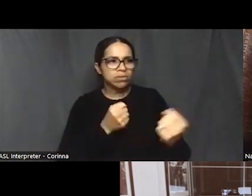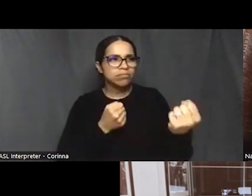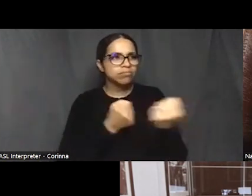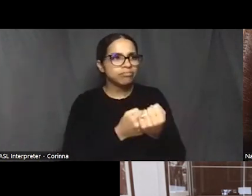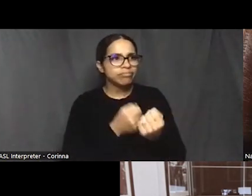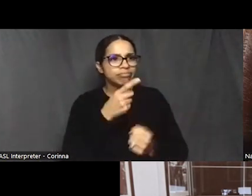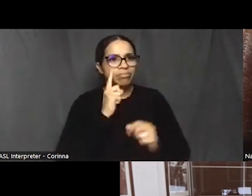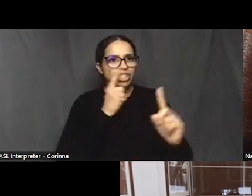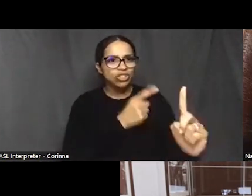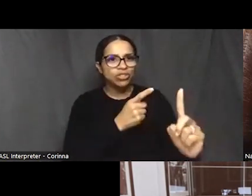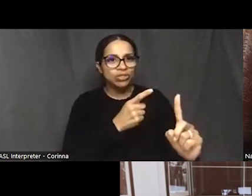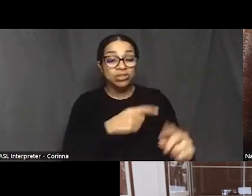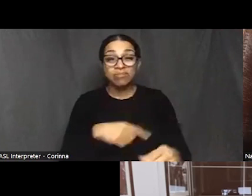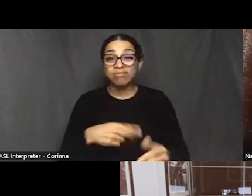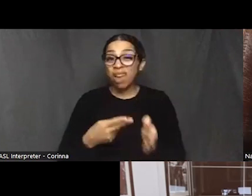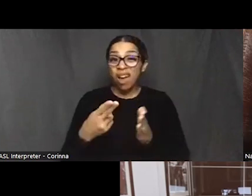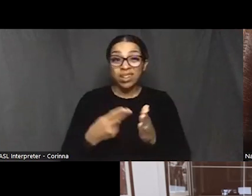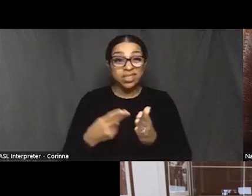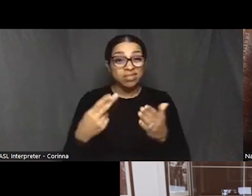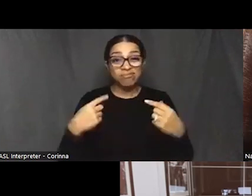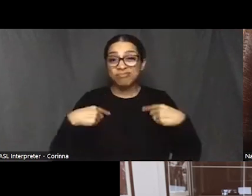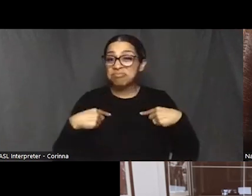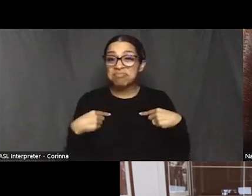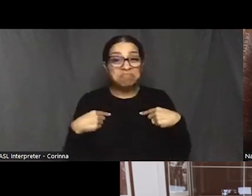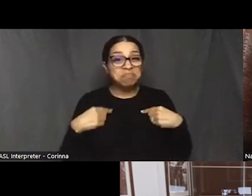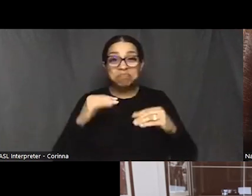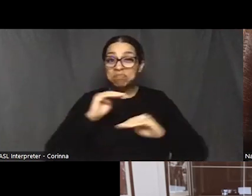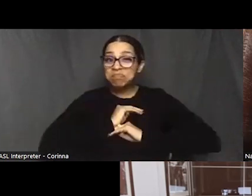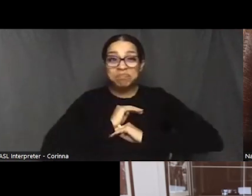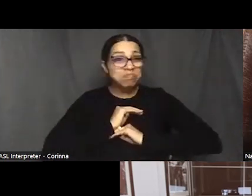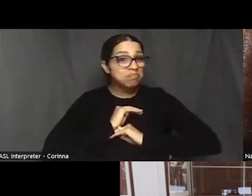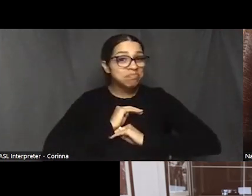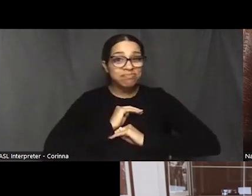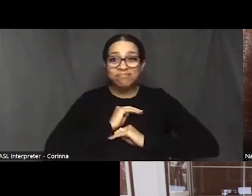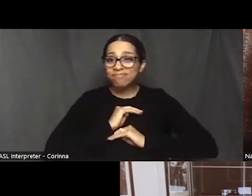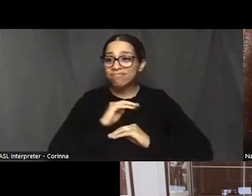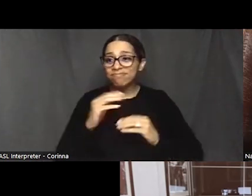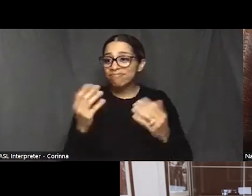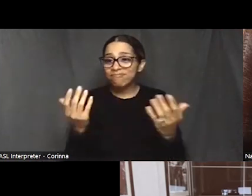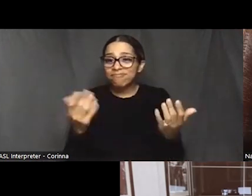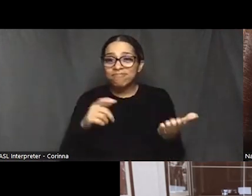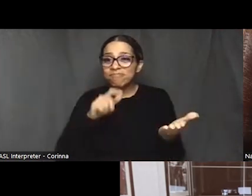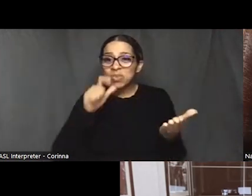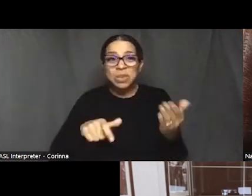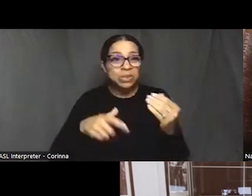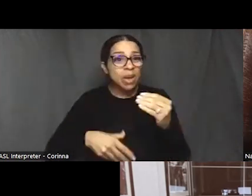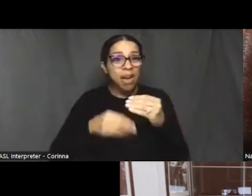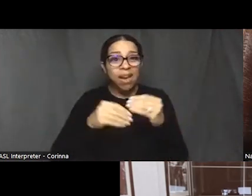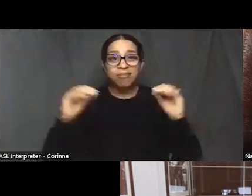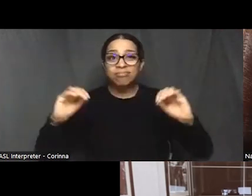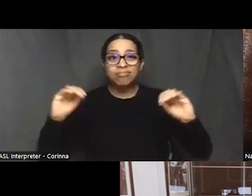that I would add that isn't in there and there's nothing I would take out.